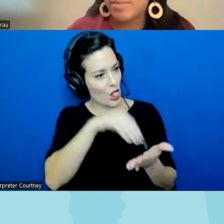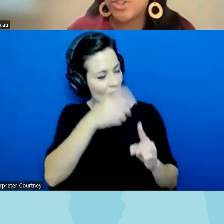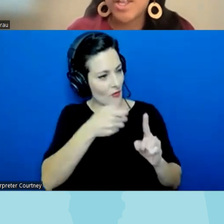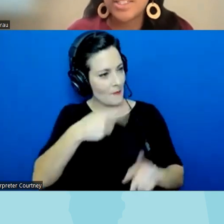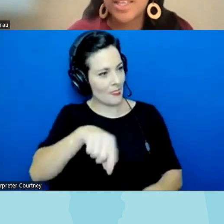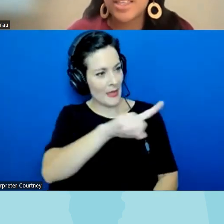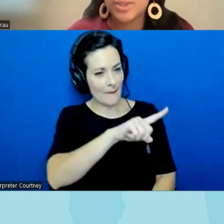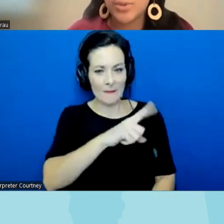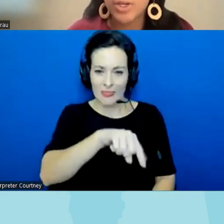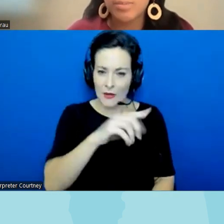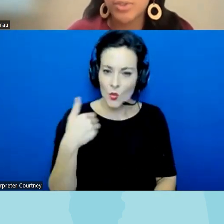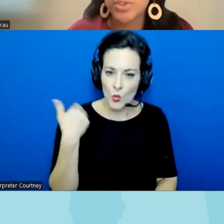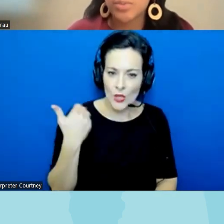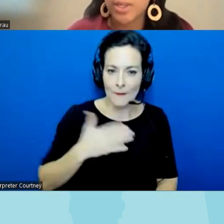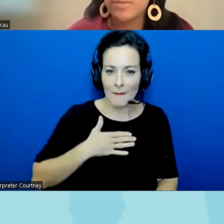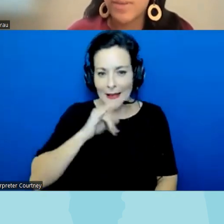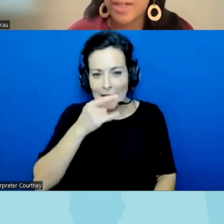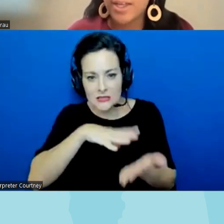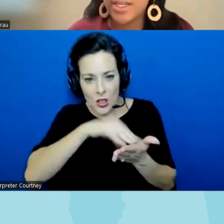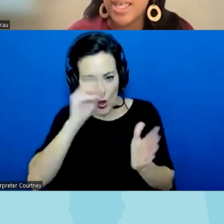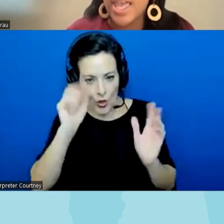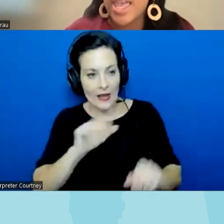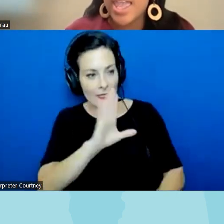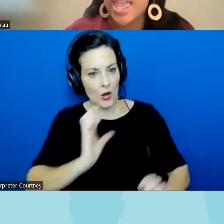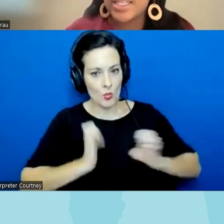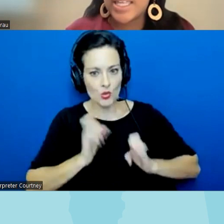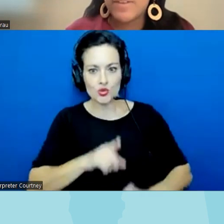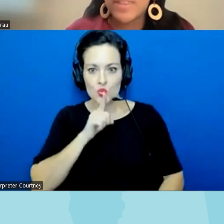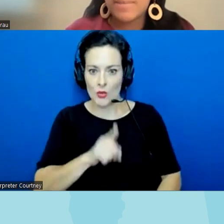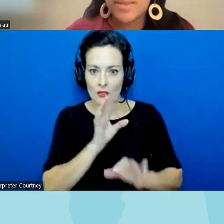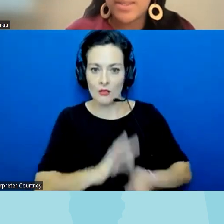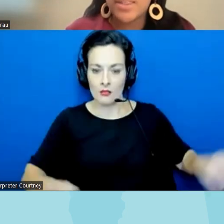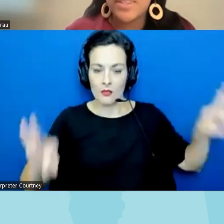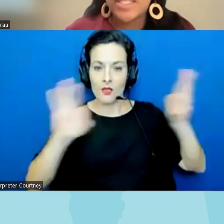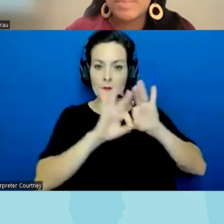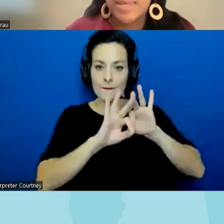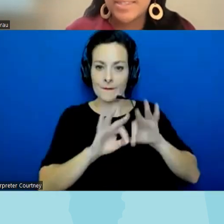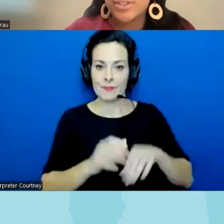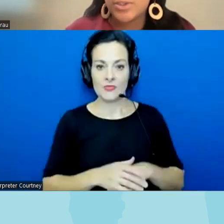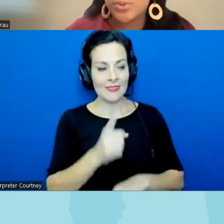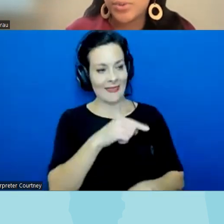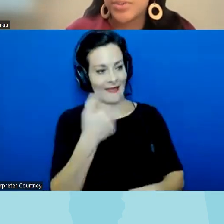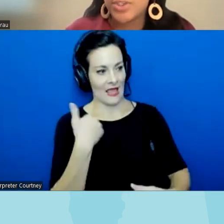and Trust that those are emotions are real and valid and giving them the space and the tools